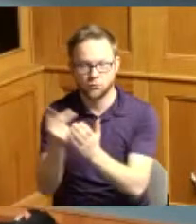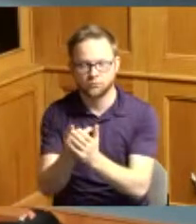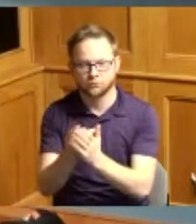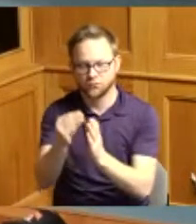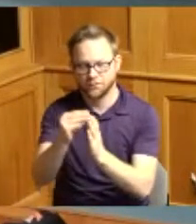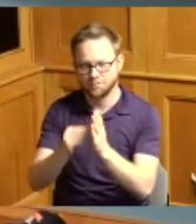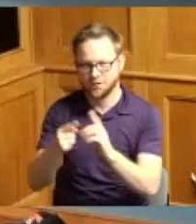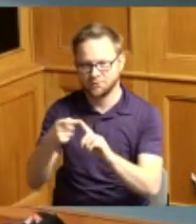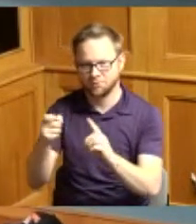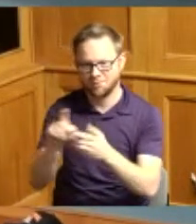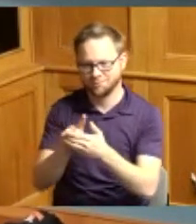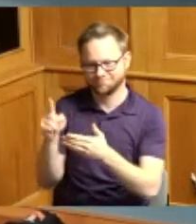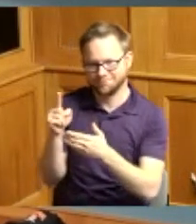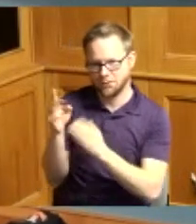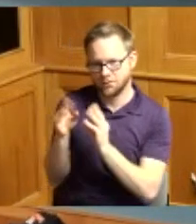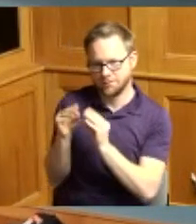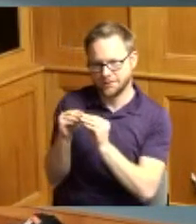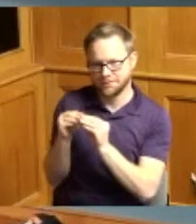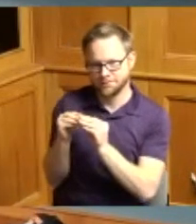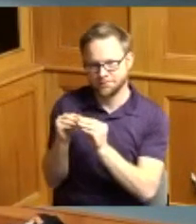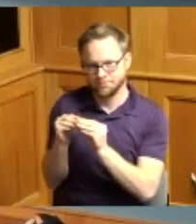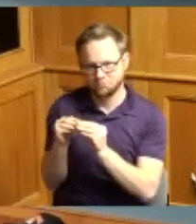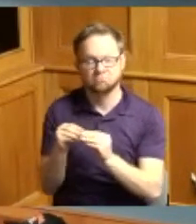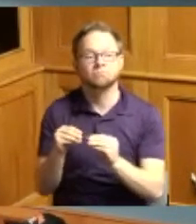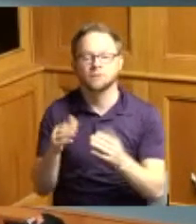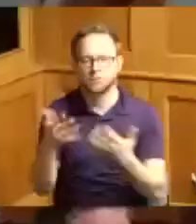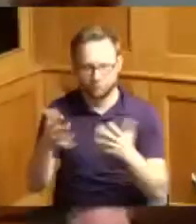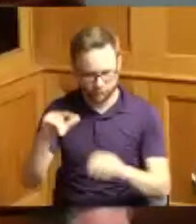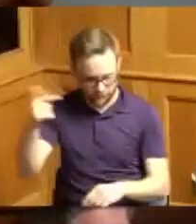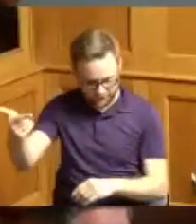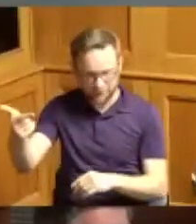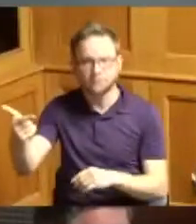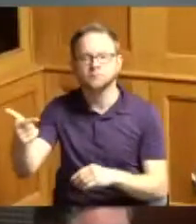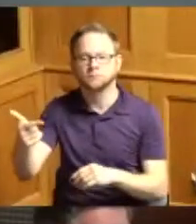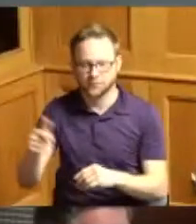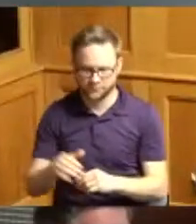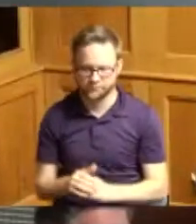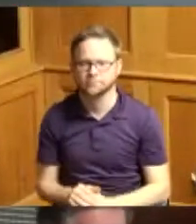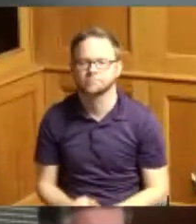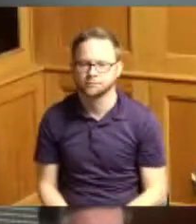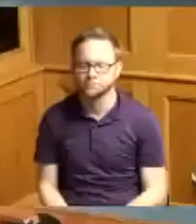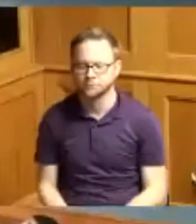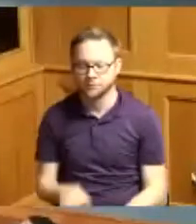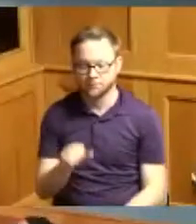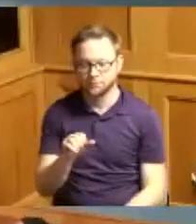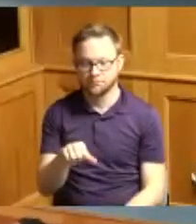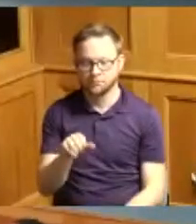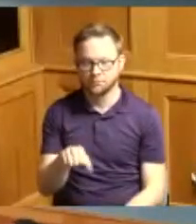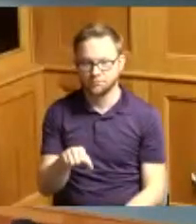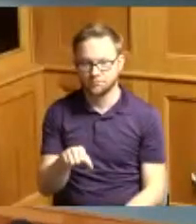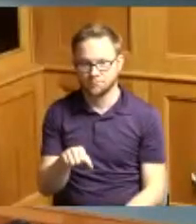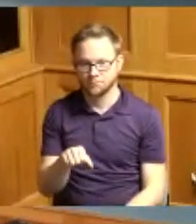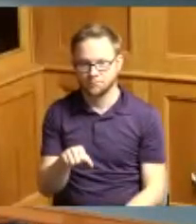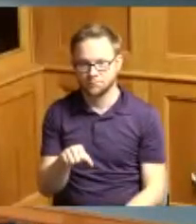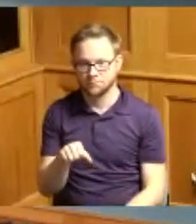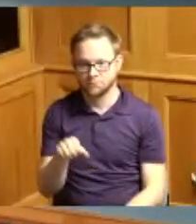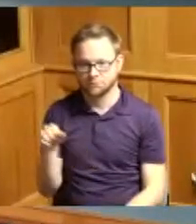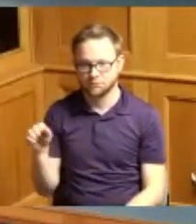session second Commissioner Summerow Dumas yes Commissioner Reece yeah Commissioner Driehaus yes